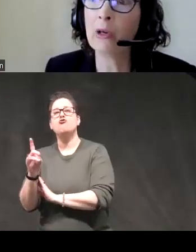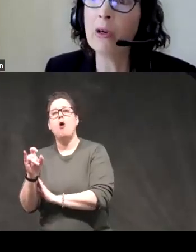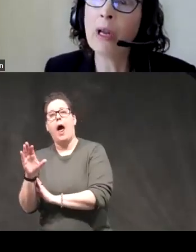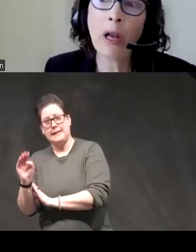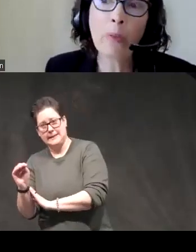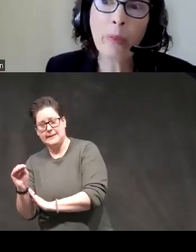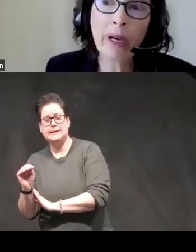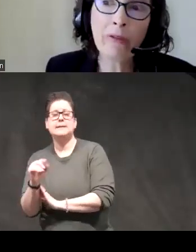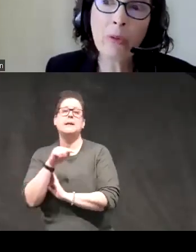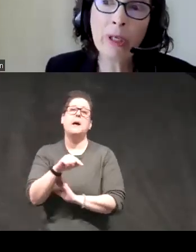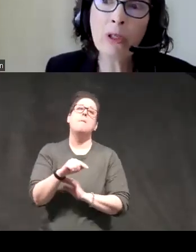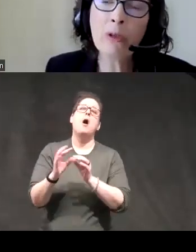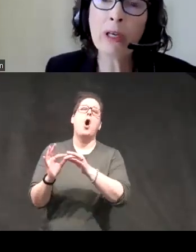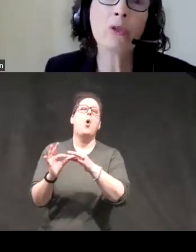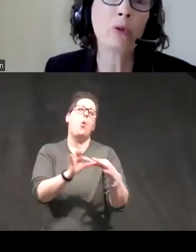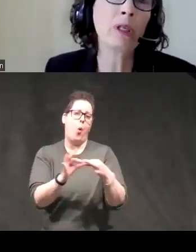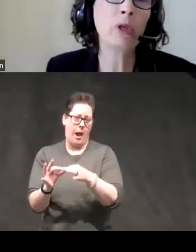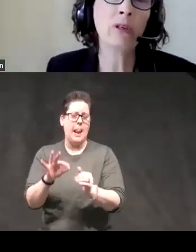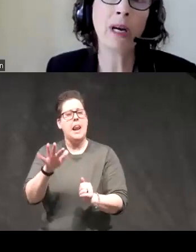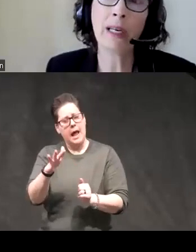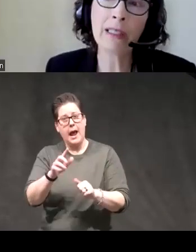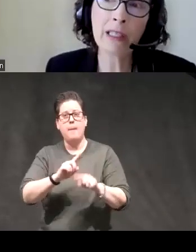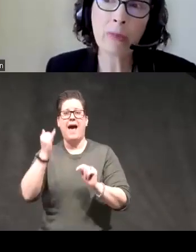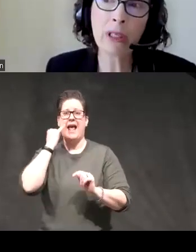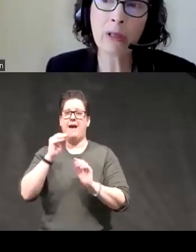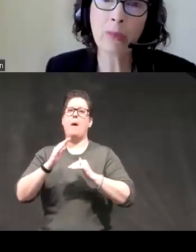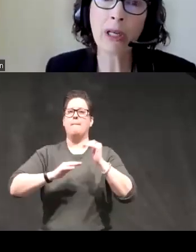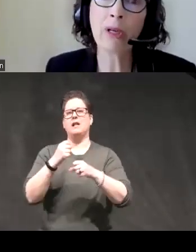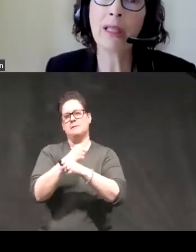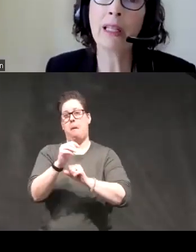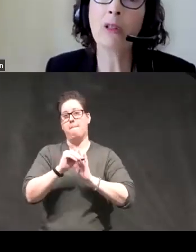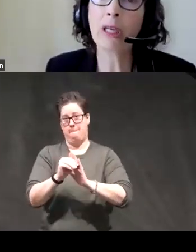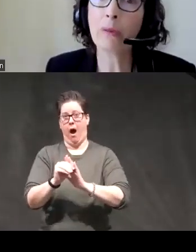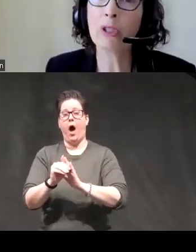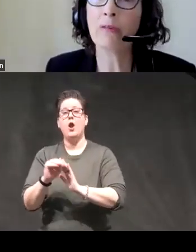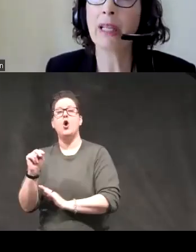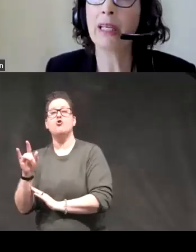but if you build models where you put neuroticism into the model and then look at emotion related